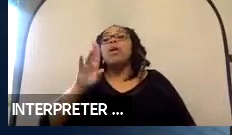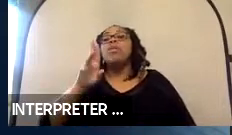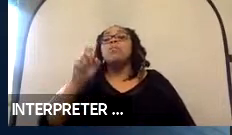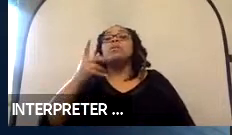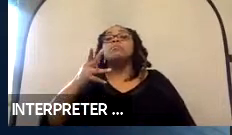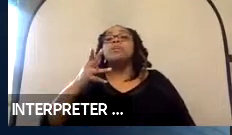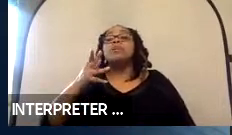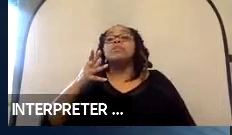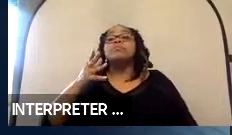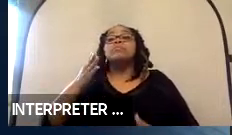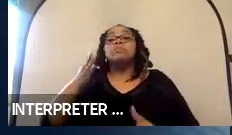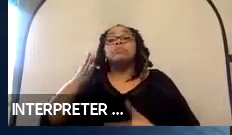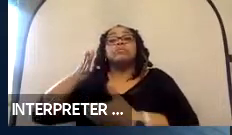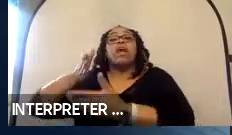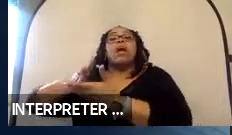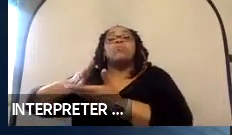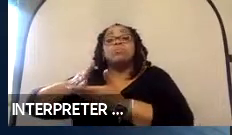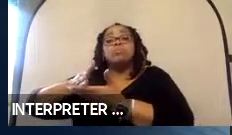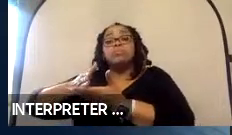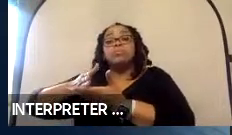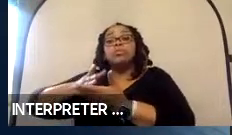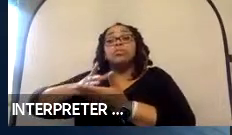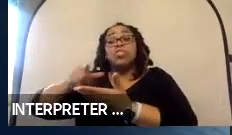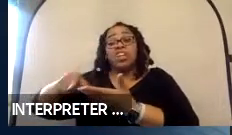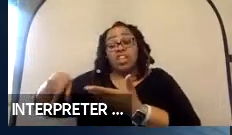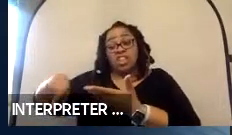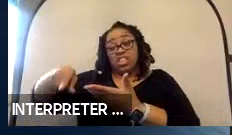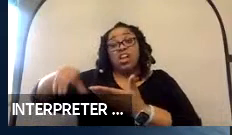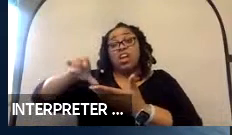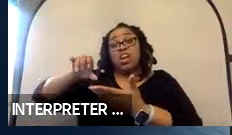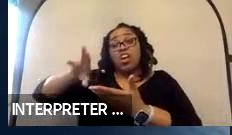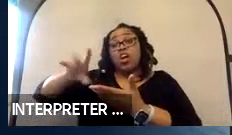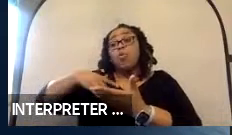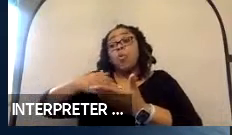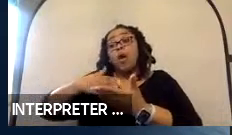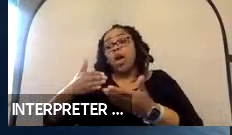be. So, if, if there is a curb there, obviously want to get as close as we can for the level